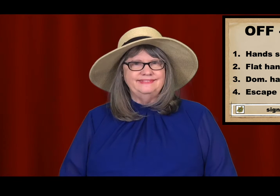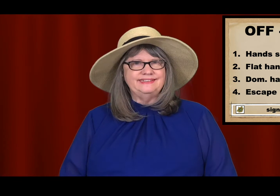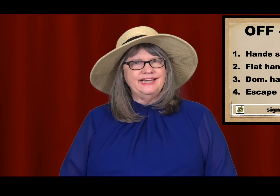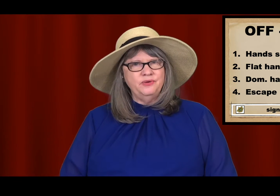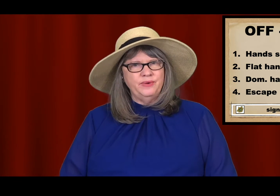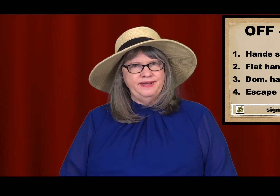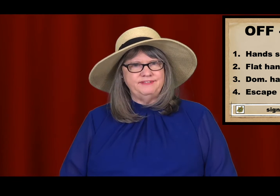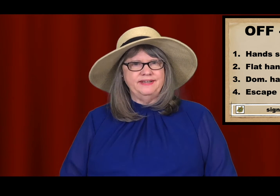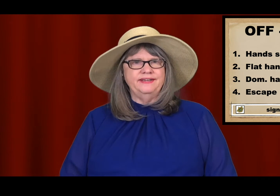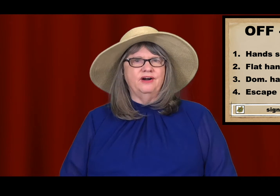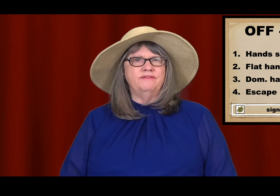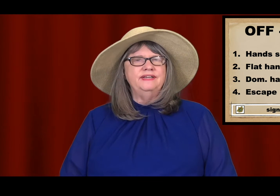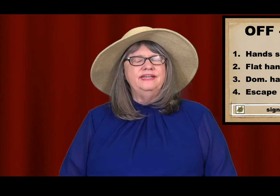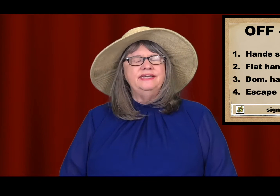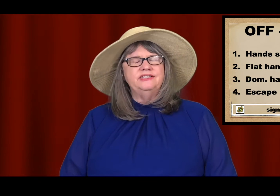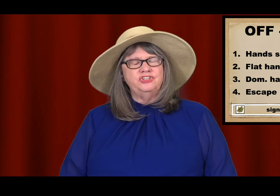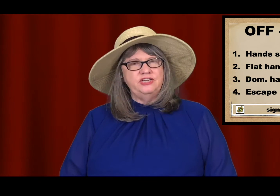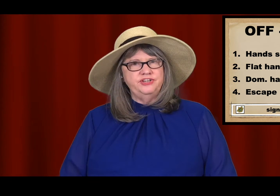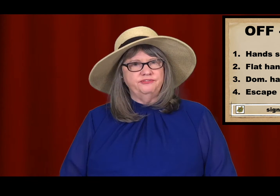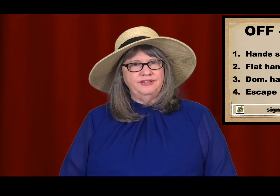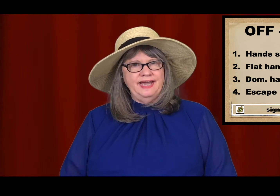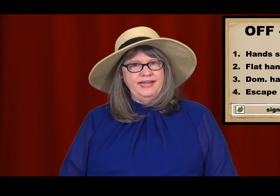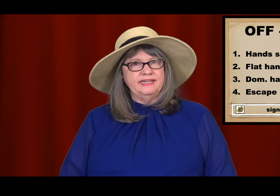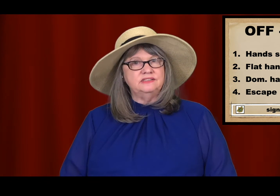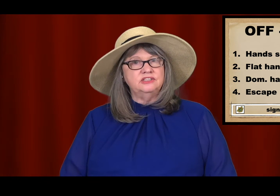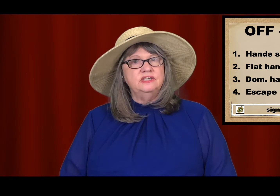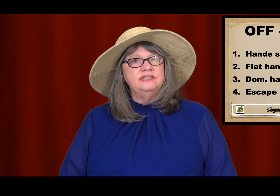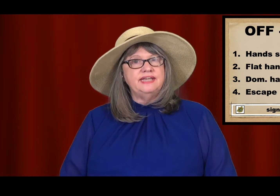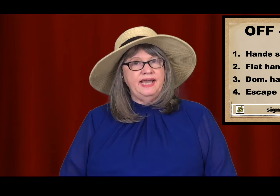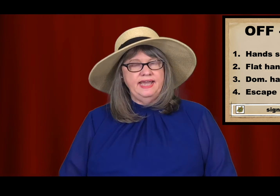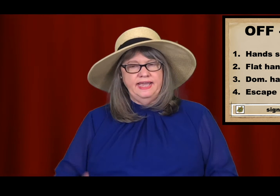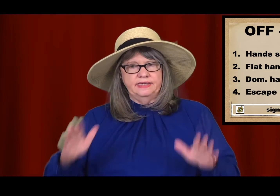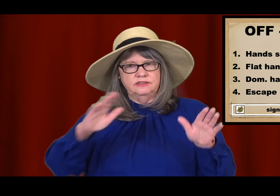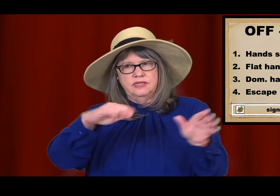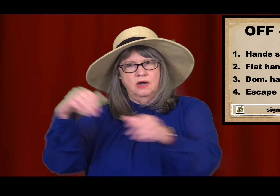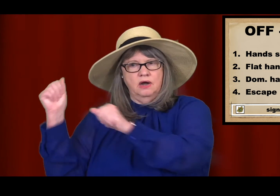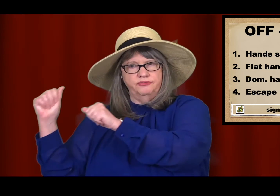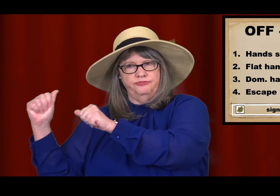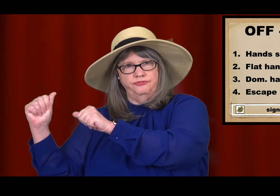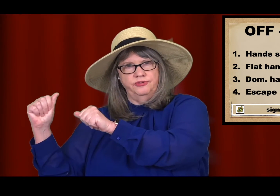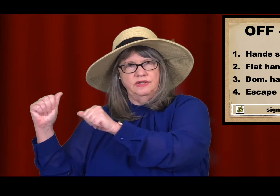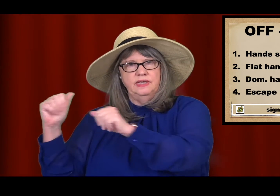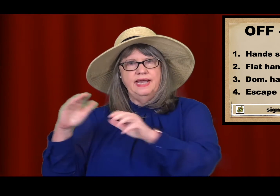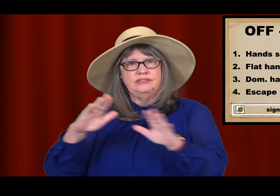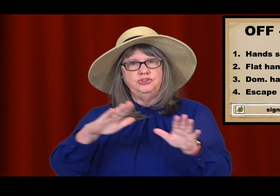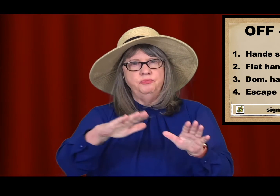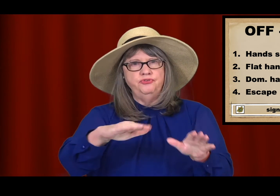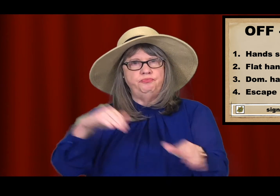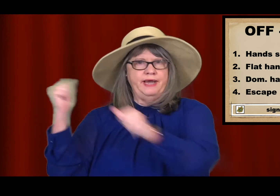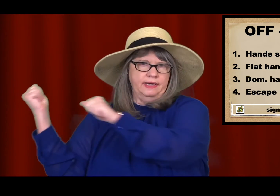The second way of TAKING OFF is changing the flat hands to A hands, OFF, as you move back